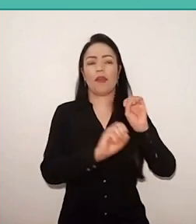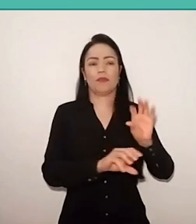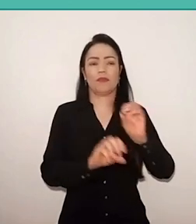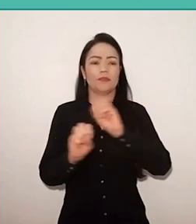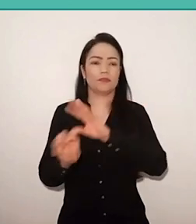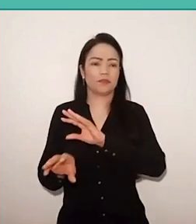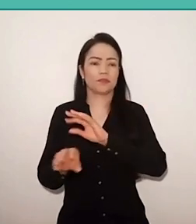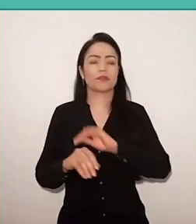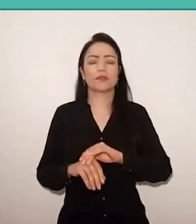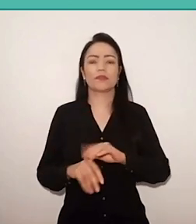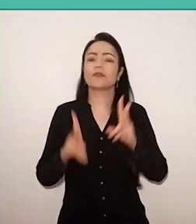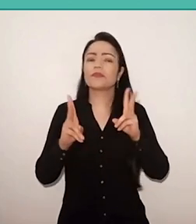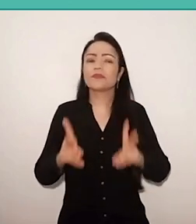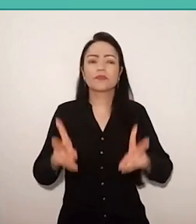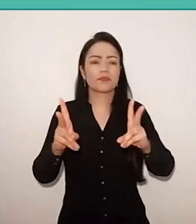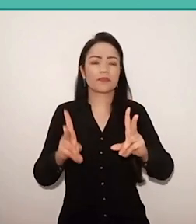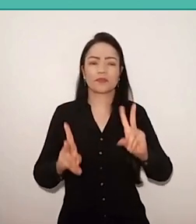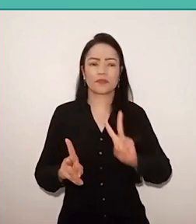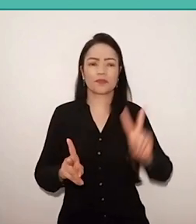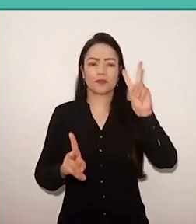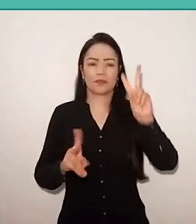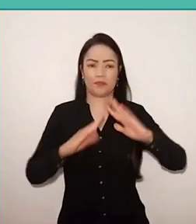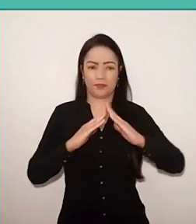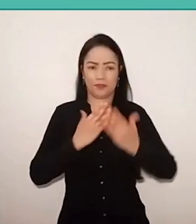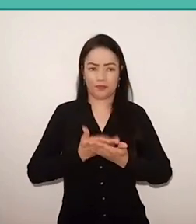always valued school, despite being very critical,